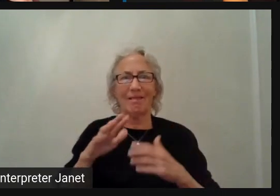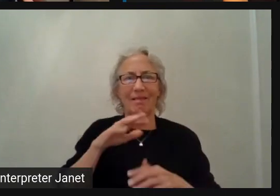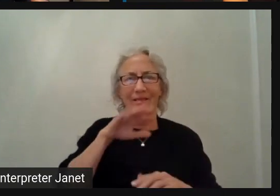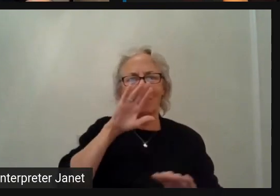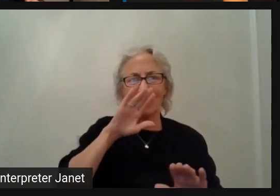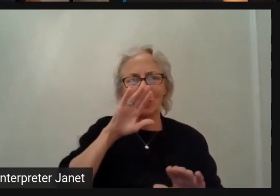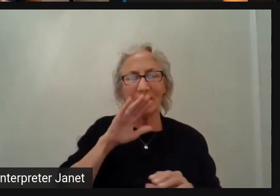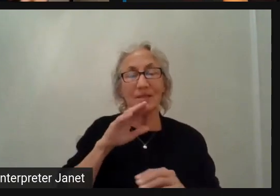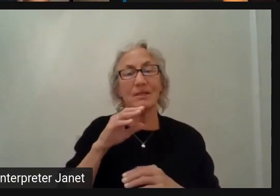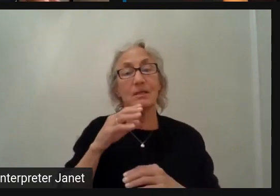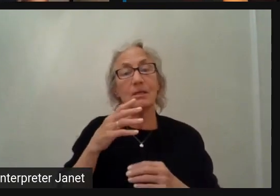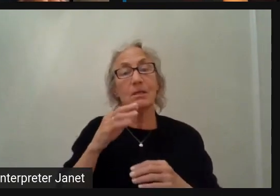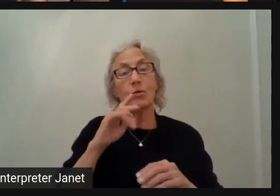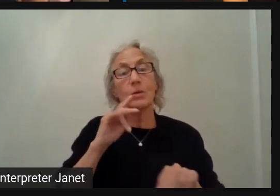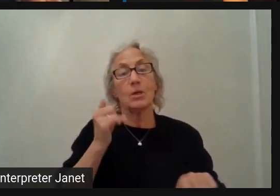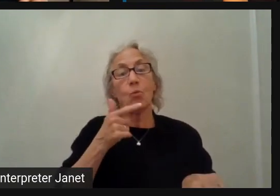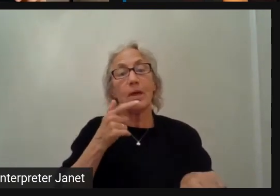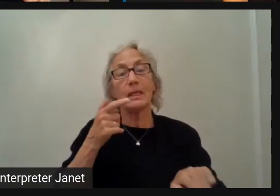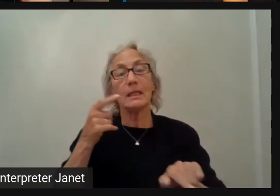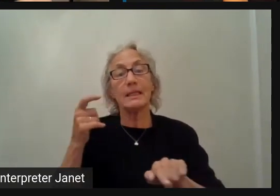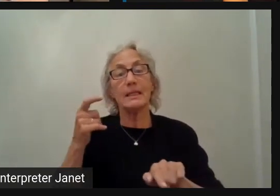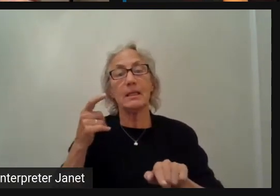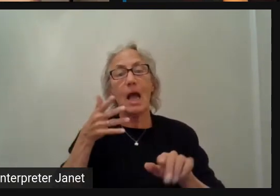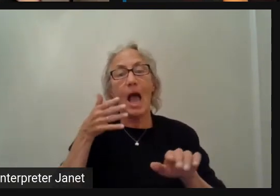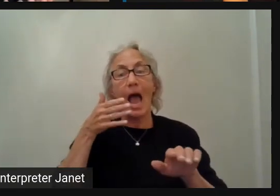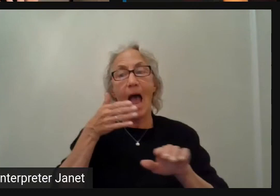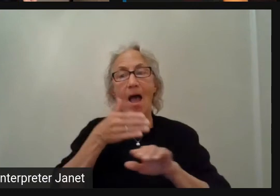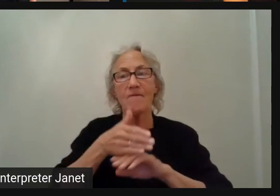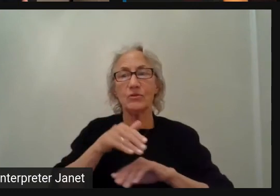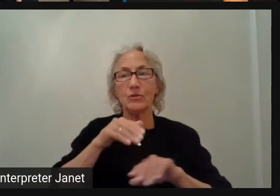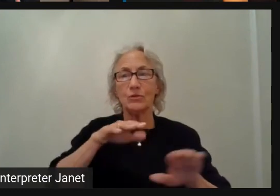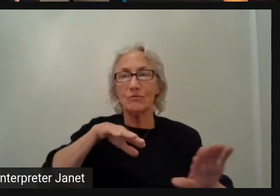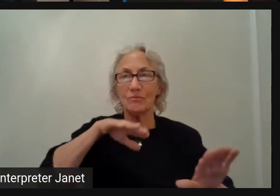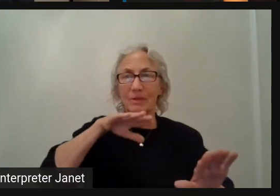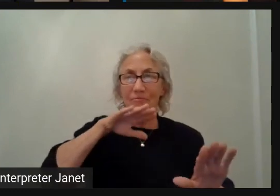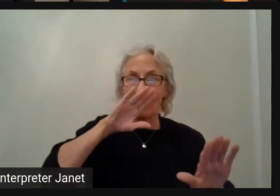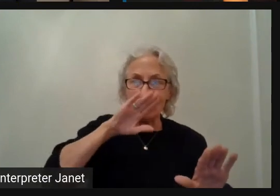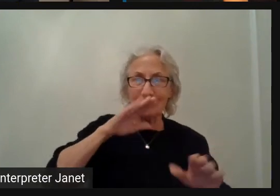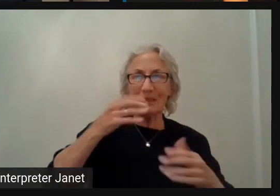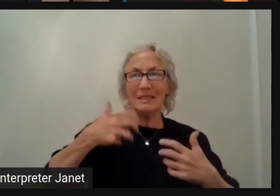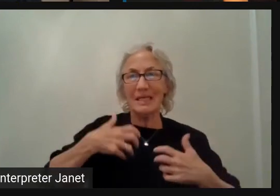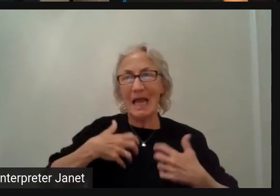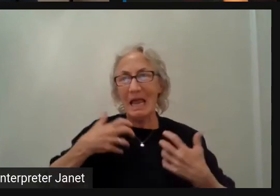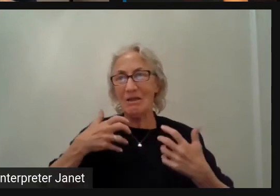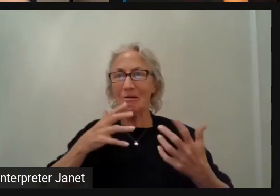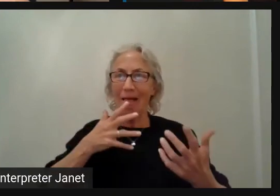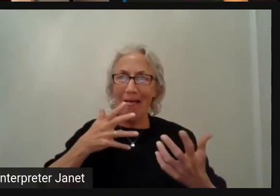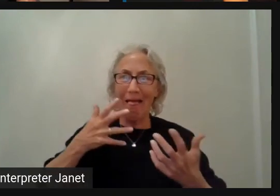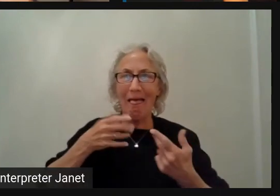after the first frustration phase and anger phase, because they will be there.